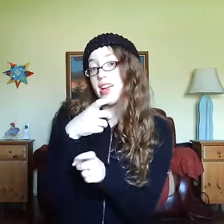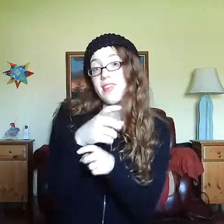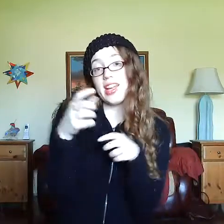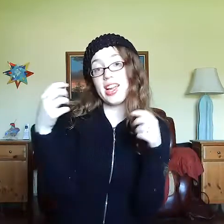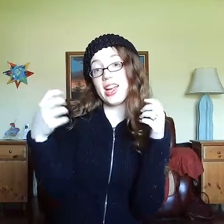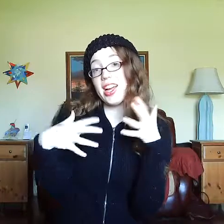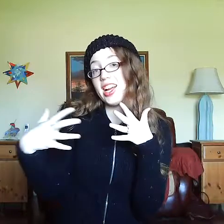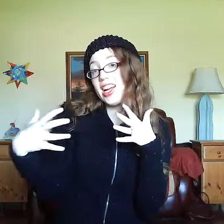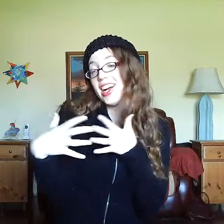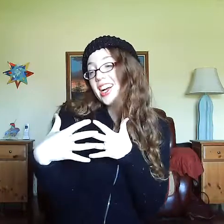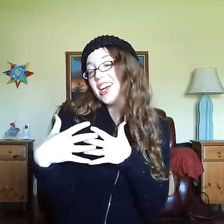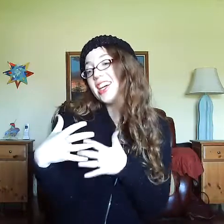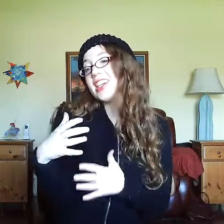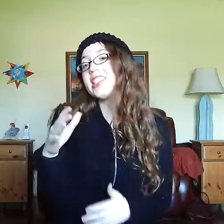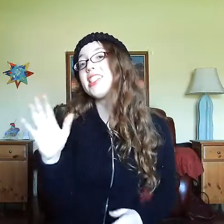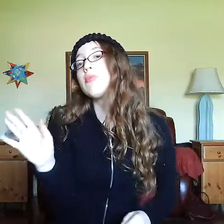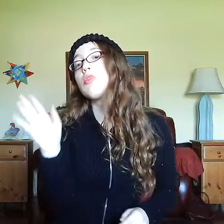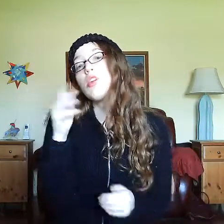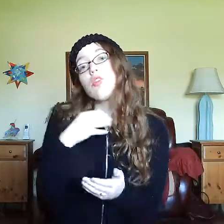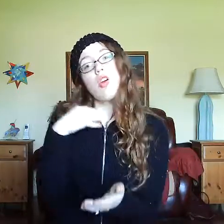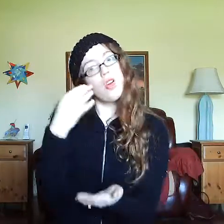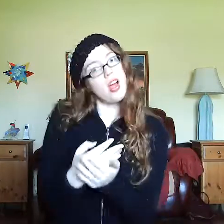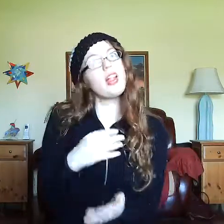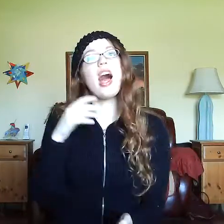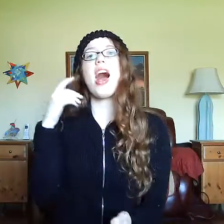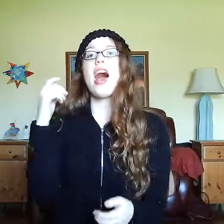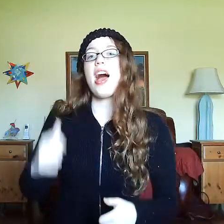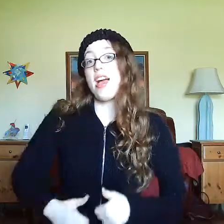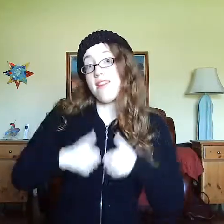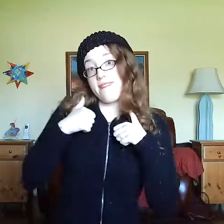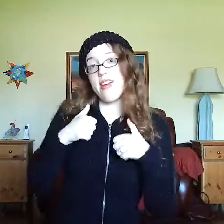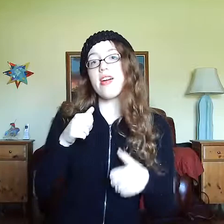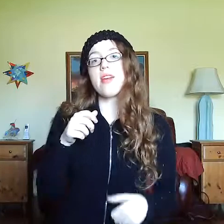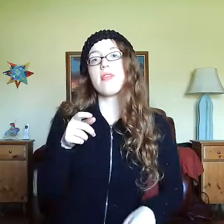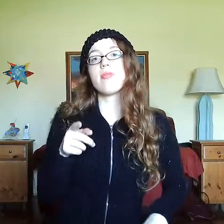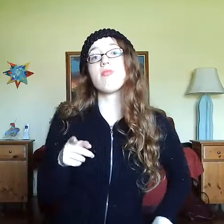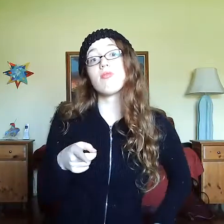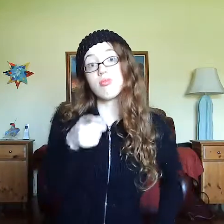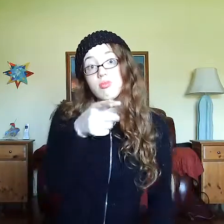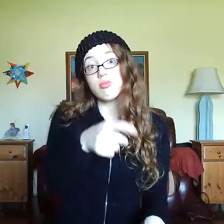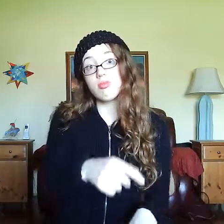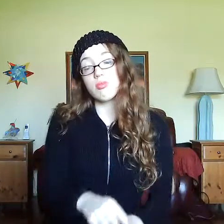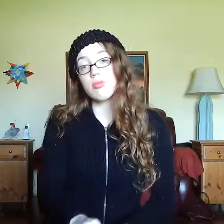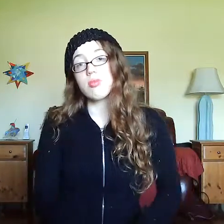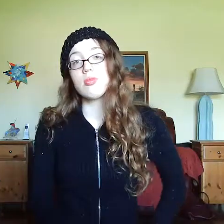TEASING FEAR. PROVE ALIVE. ALIVE YOU.